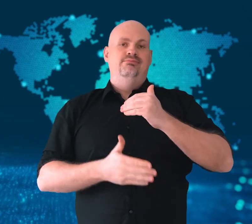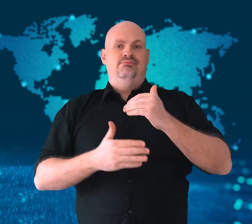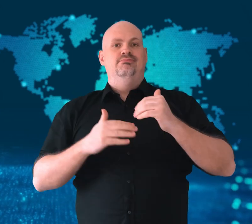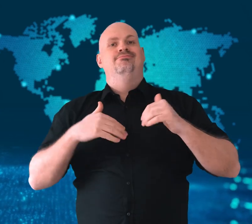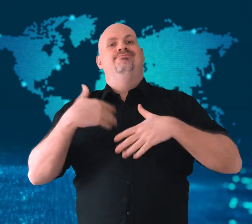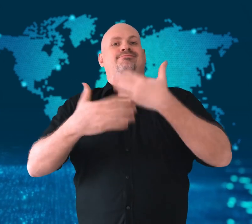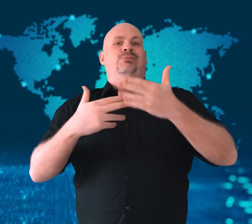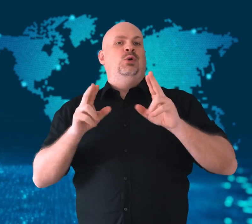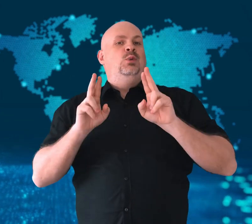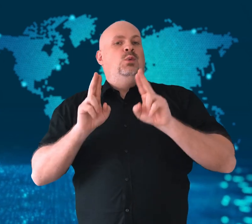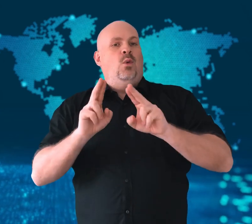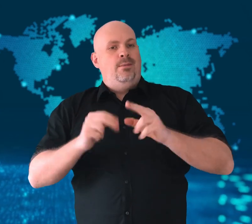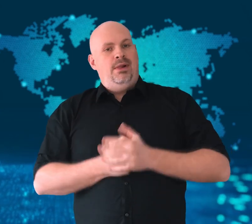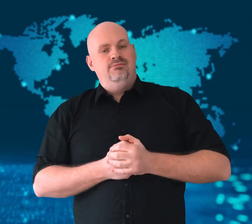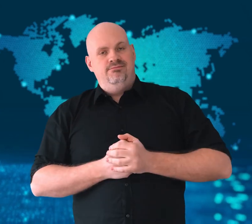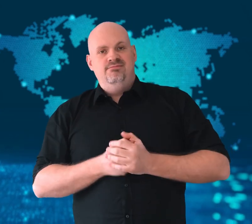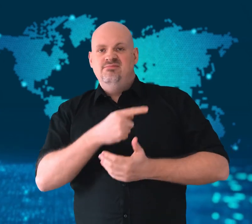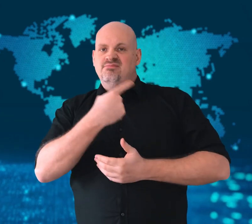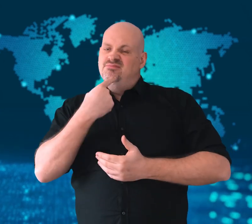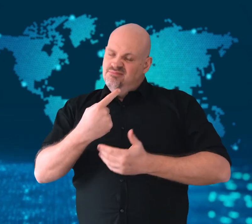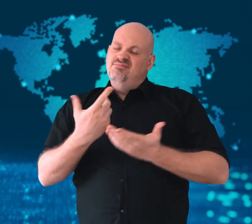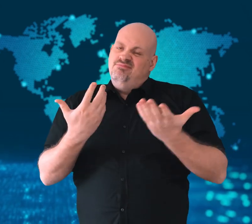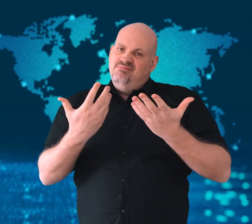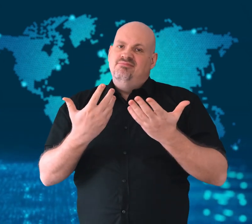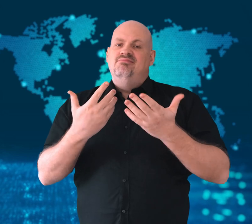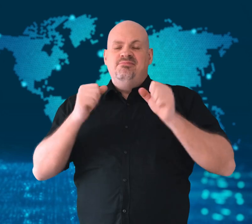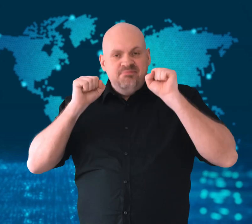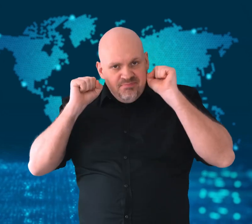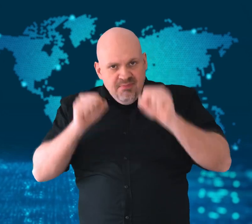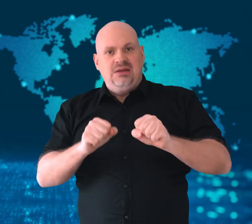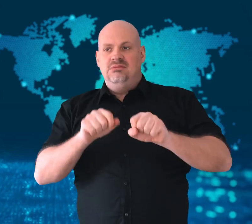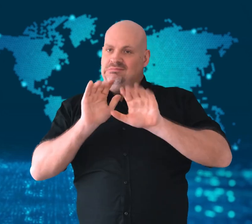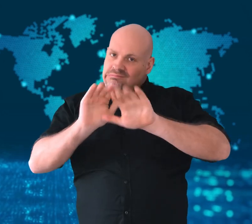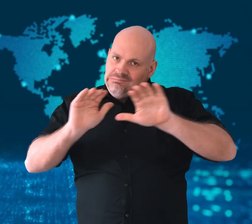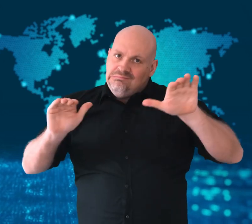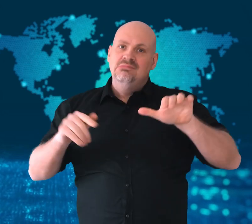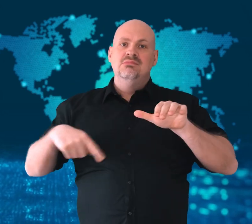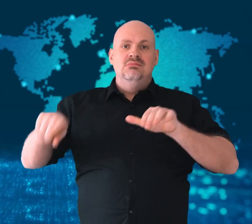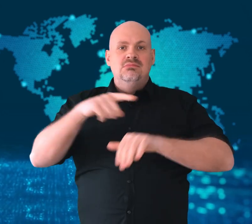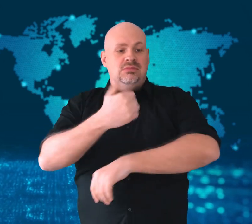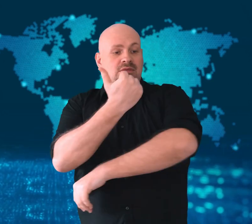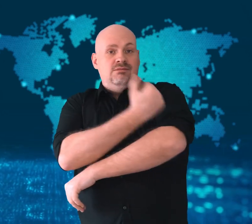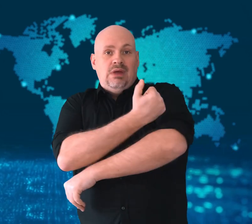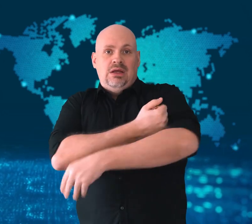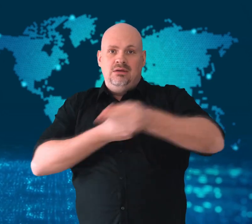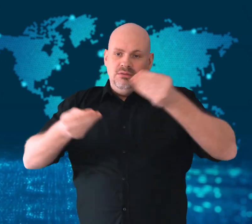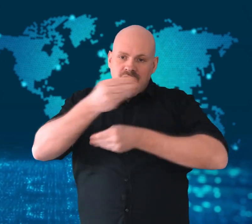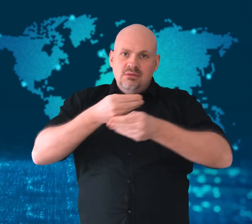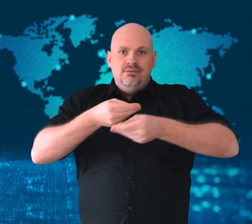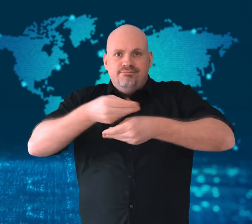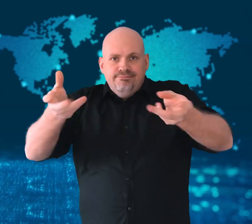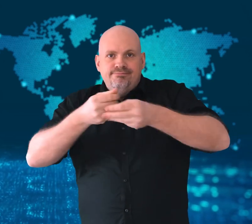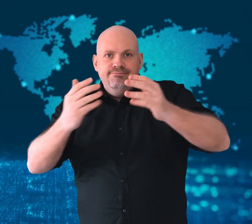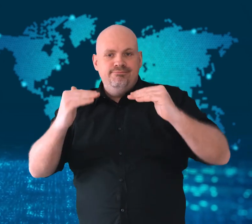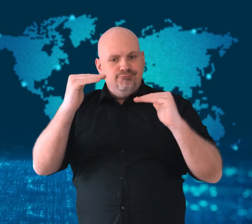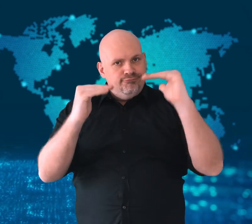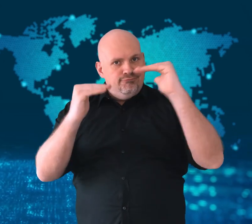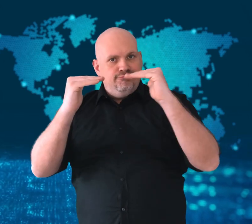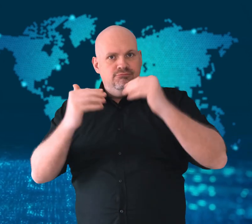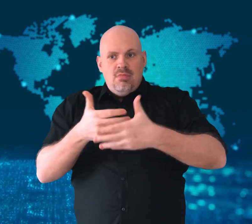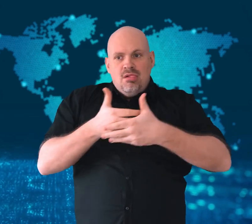the pandemic to end as he emphasized greater vaccine equity.